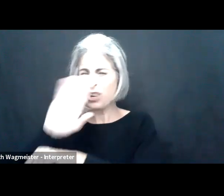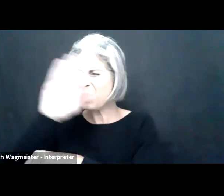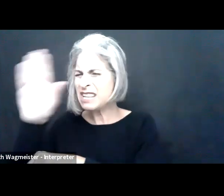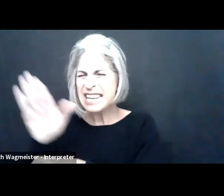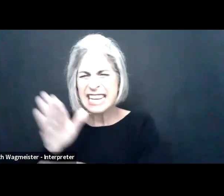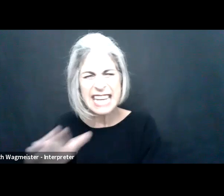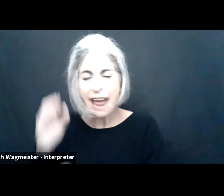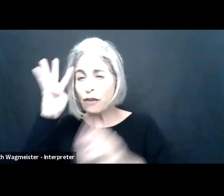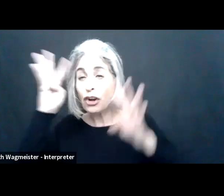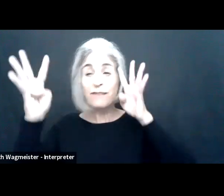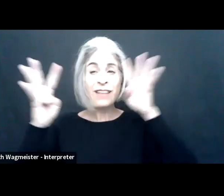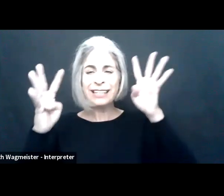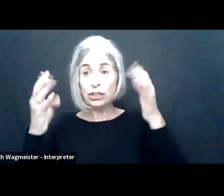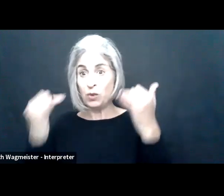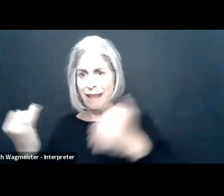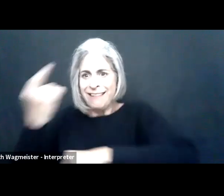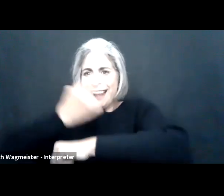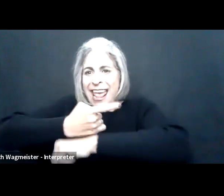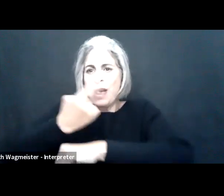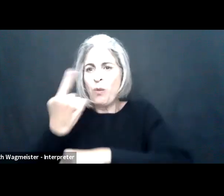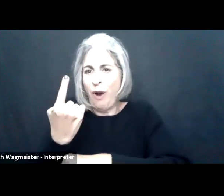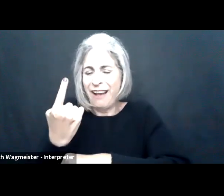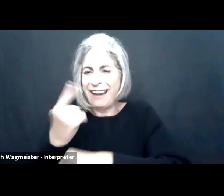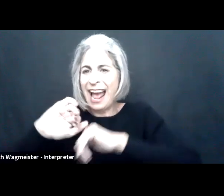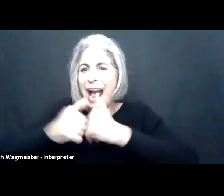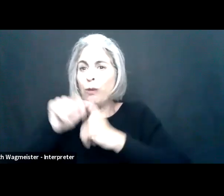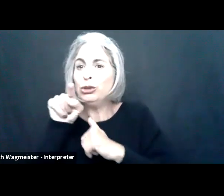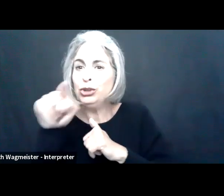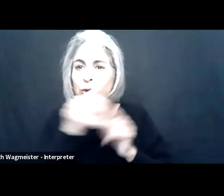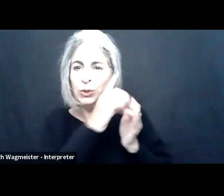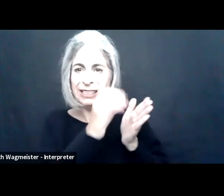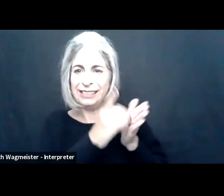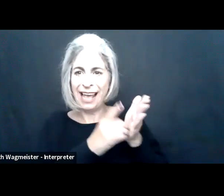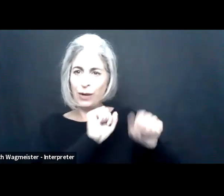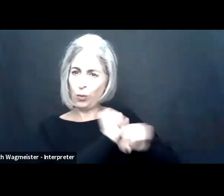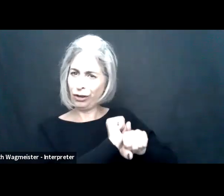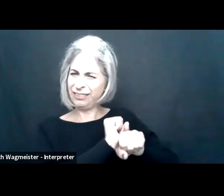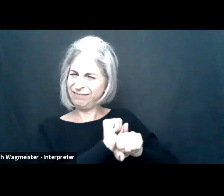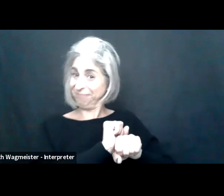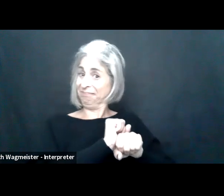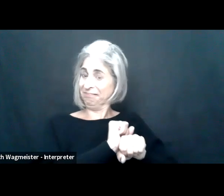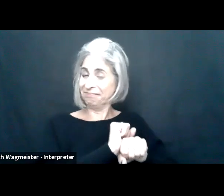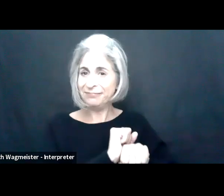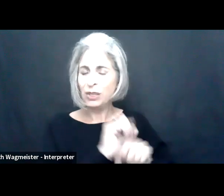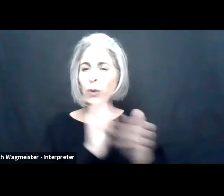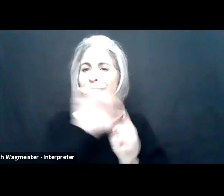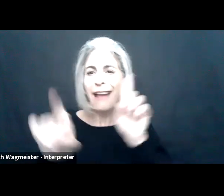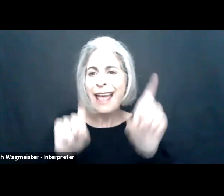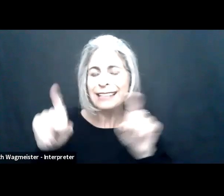And so turning to the next page here there's a simple question here. If work had never been invented and how we work? today was day one, how would you design